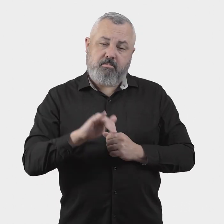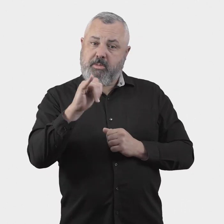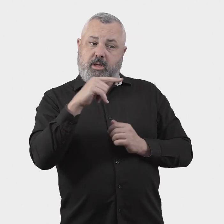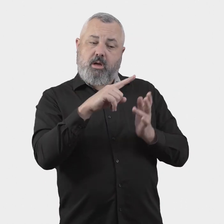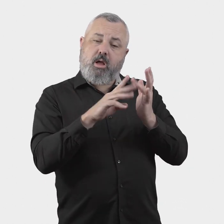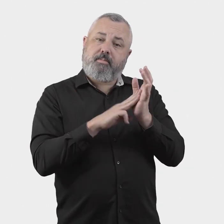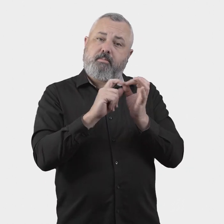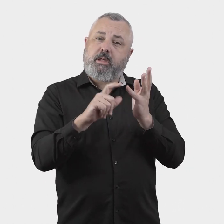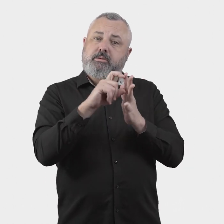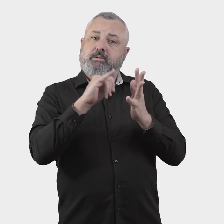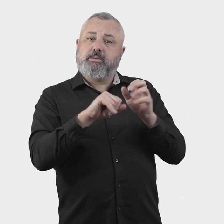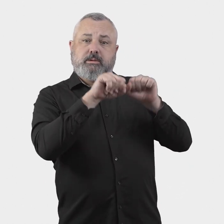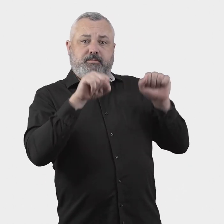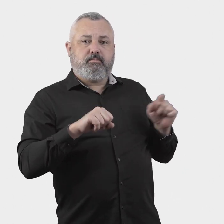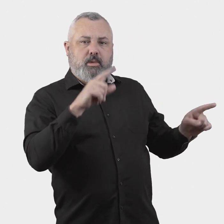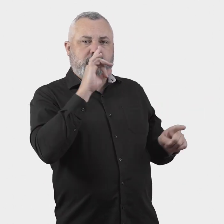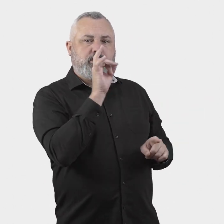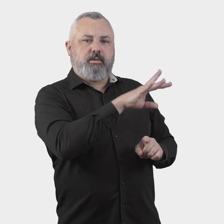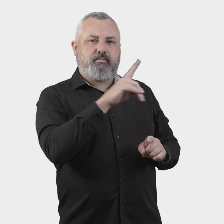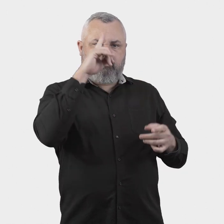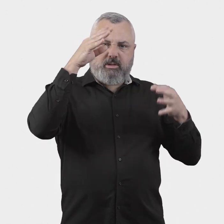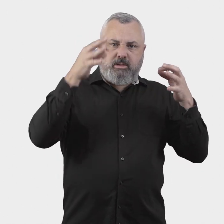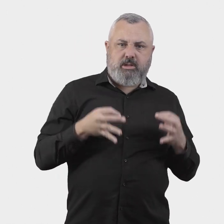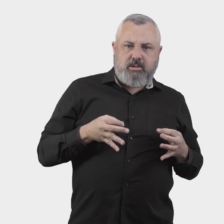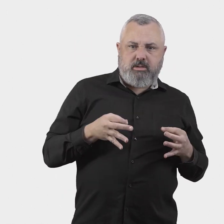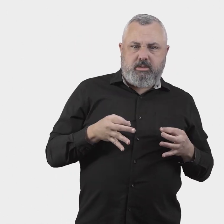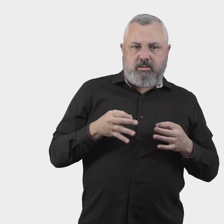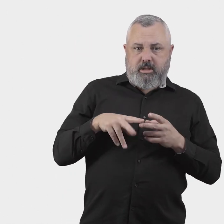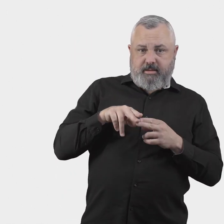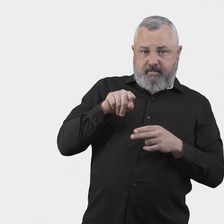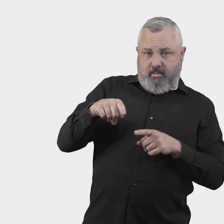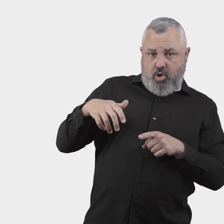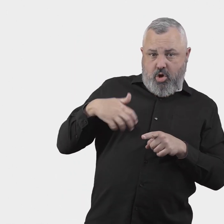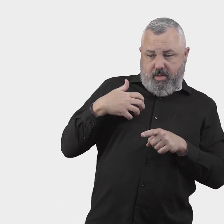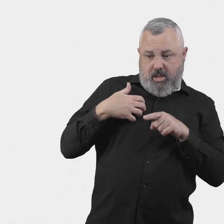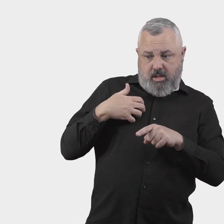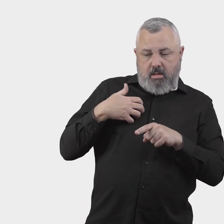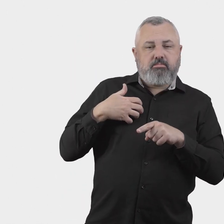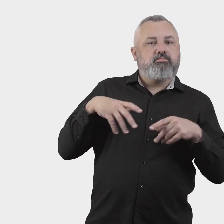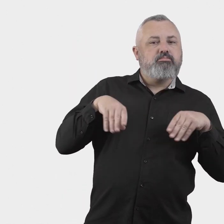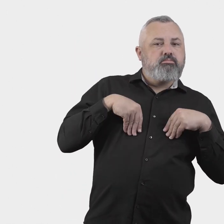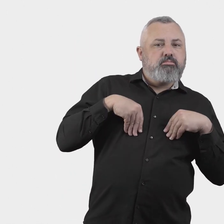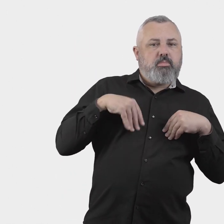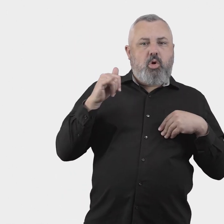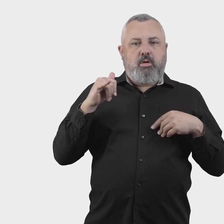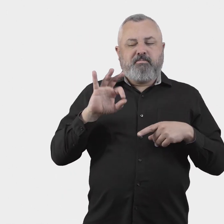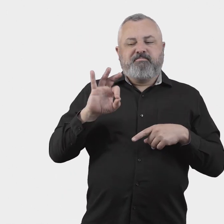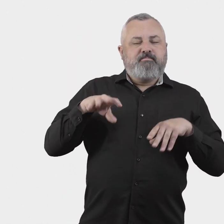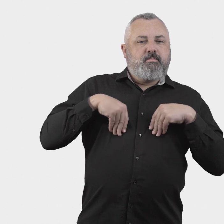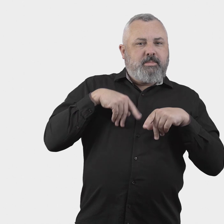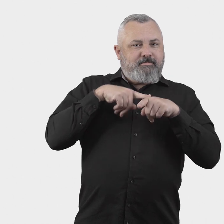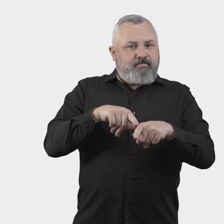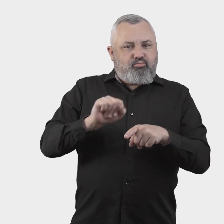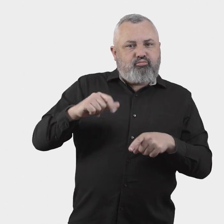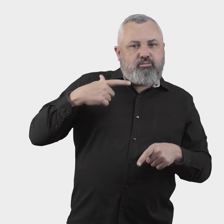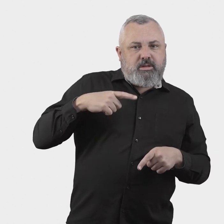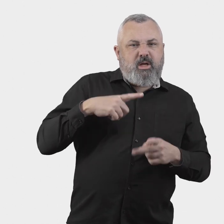It is proposed that the ombuds scheme would have discretion not to consider certain complaints, including